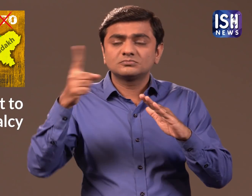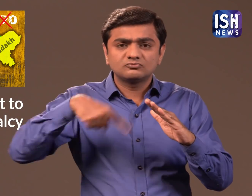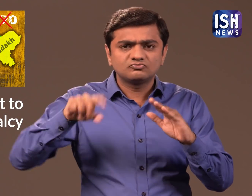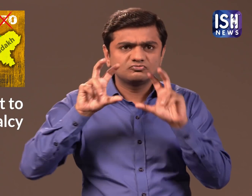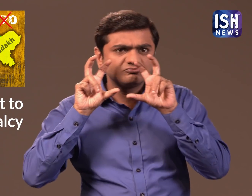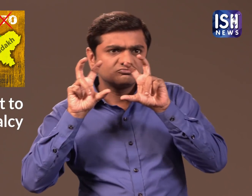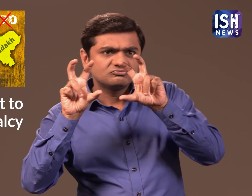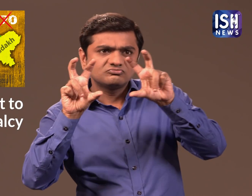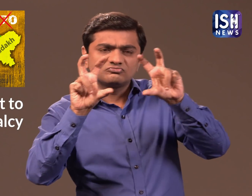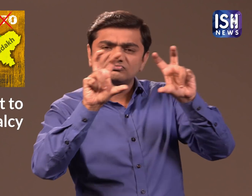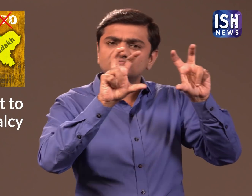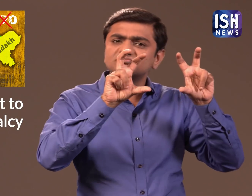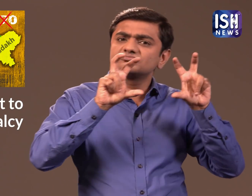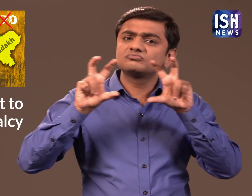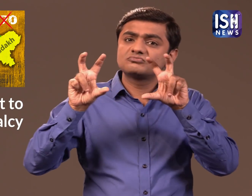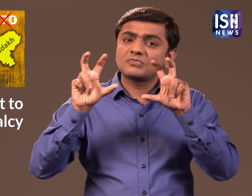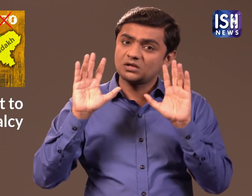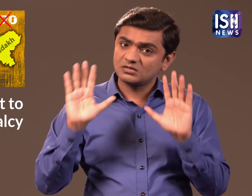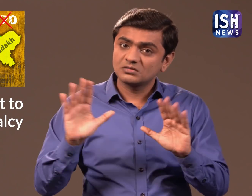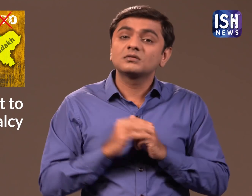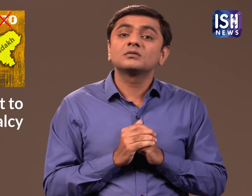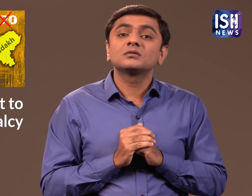They told them to maintain security.